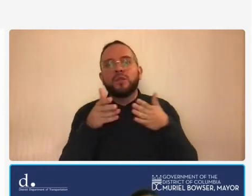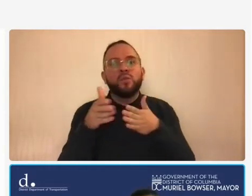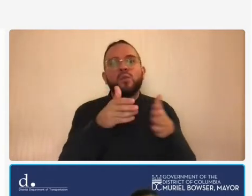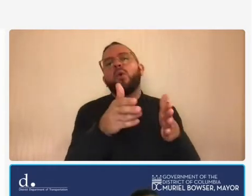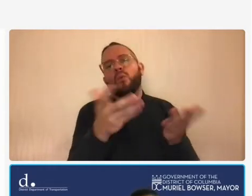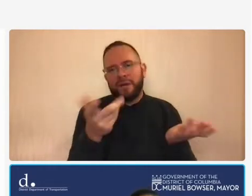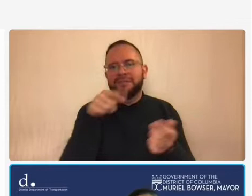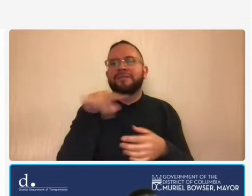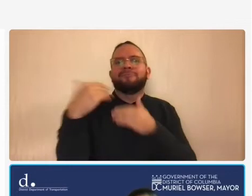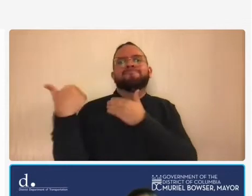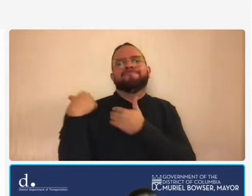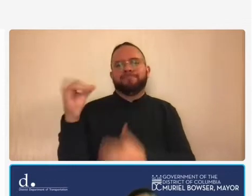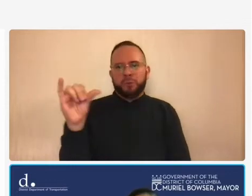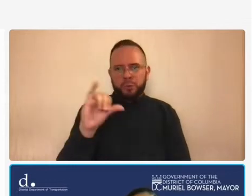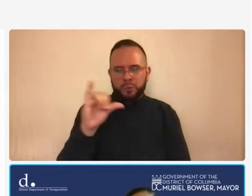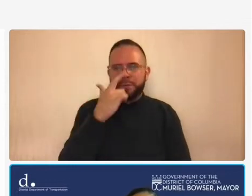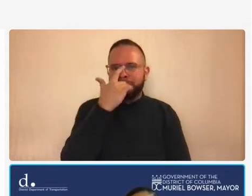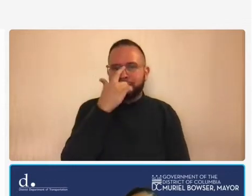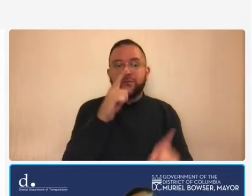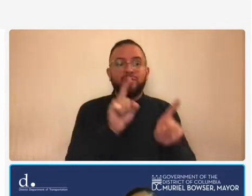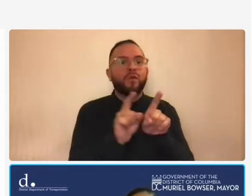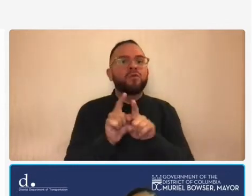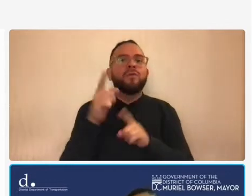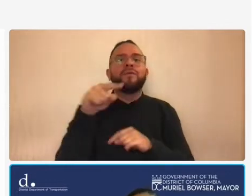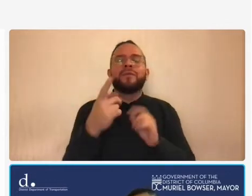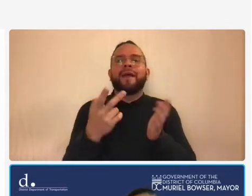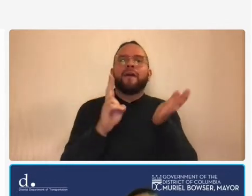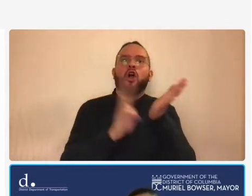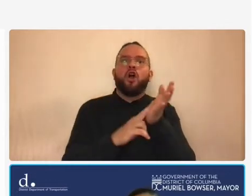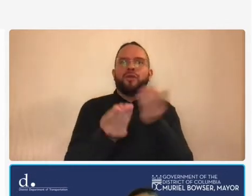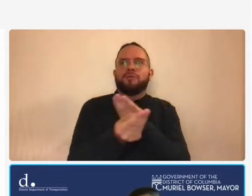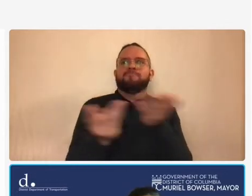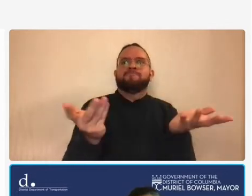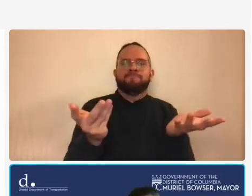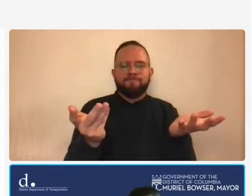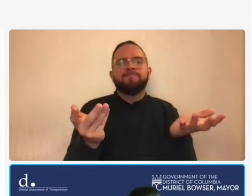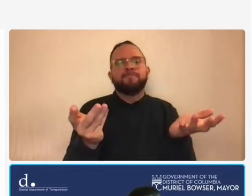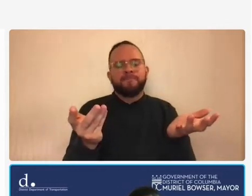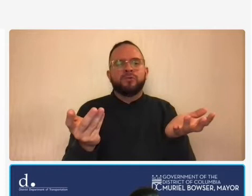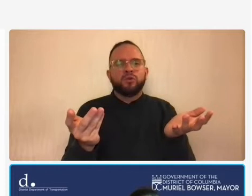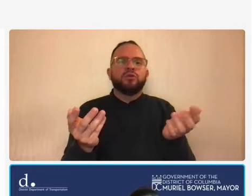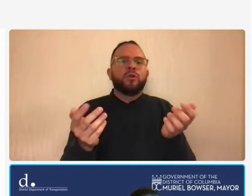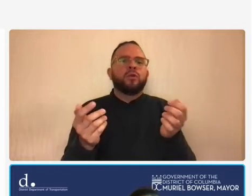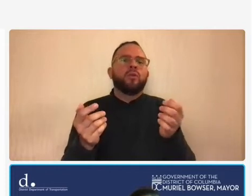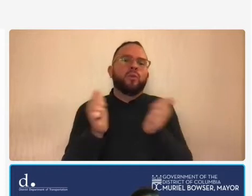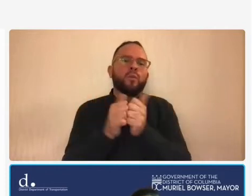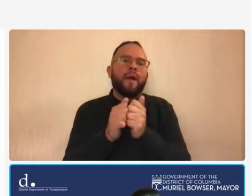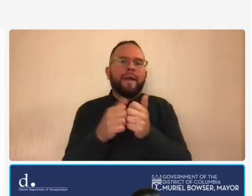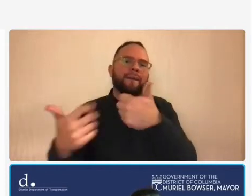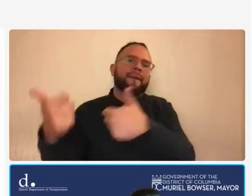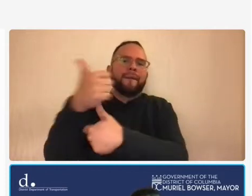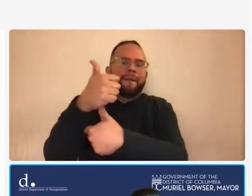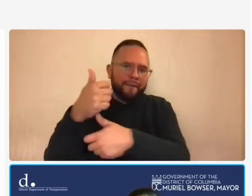they subcontract out or they contract out work to prime consultants so they hire the dots higher